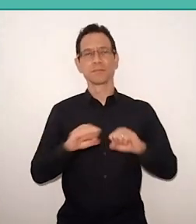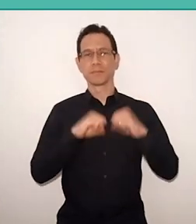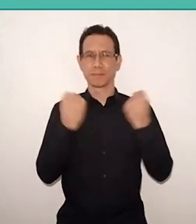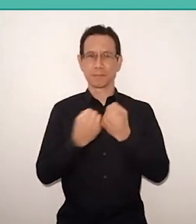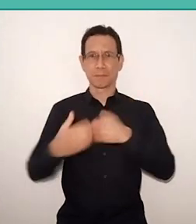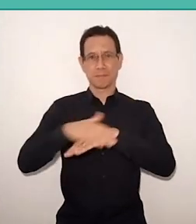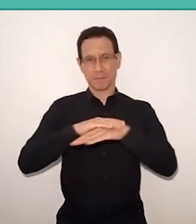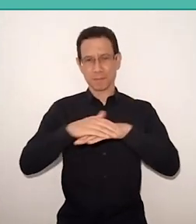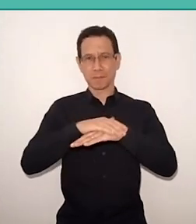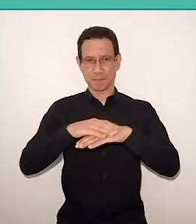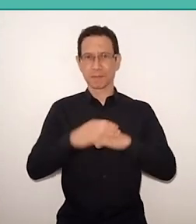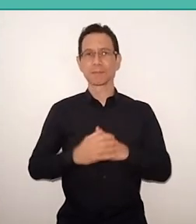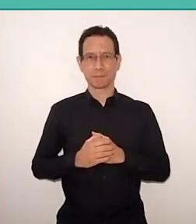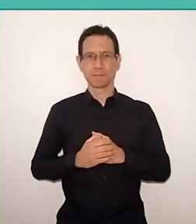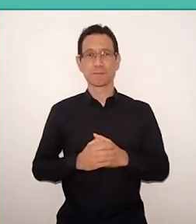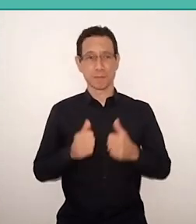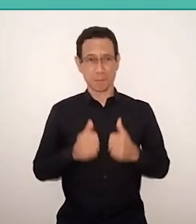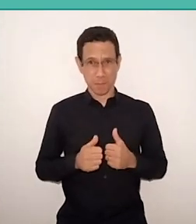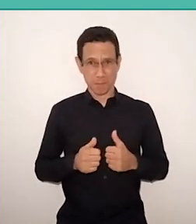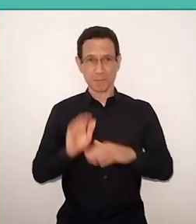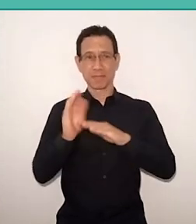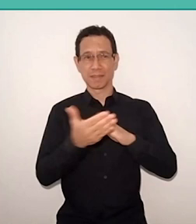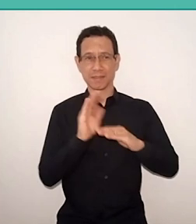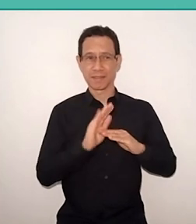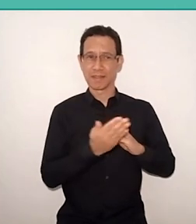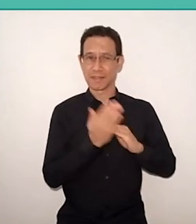This is a collaboration, therefore, of the institution, which,